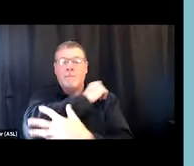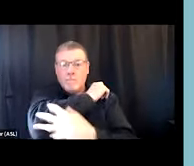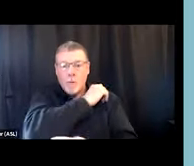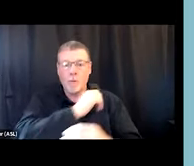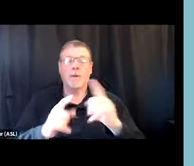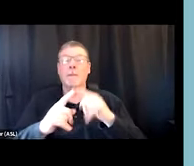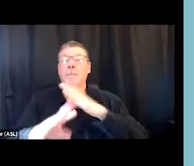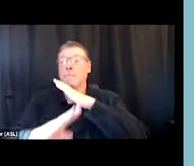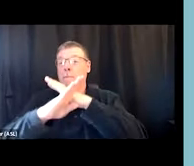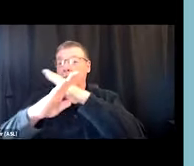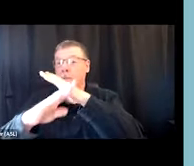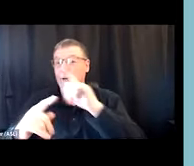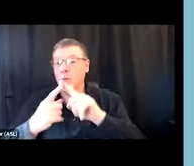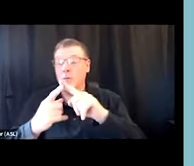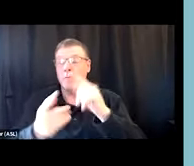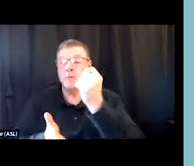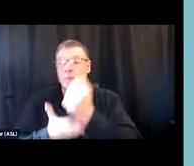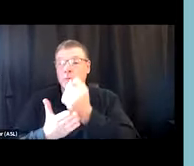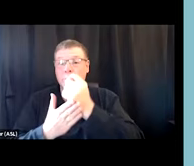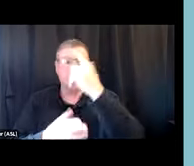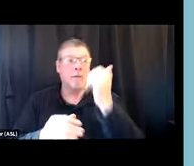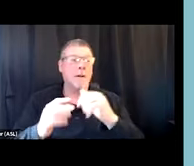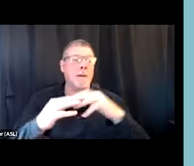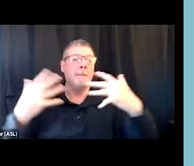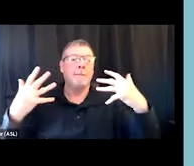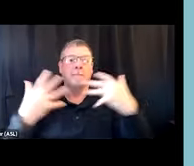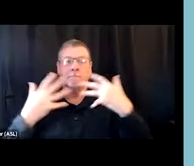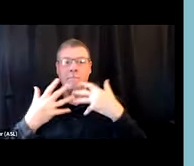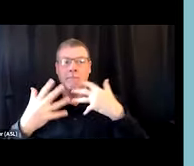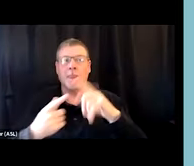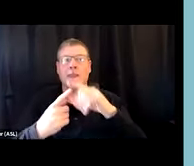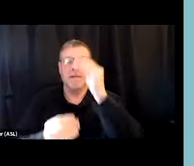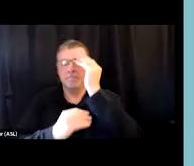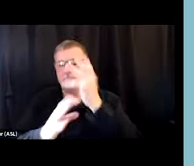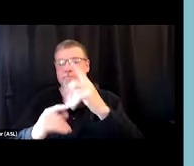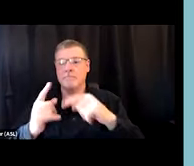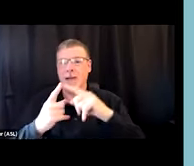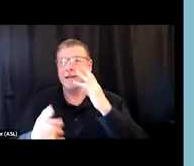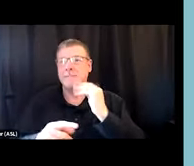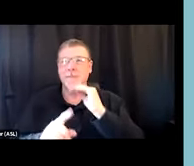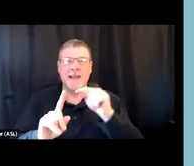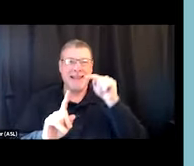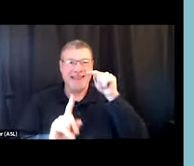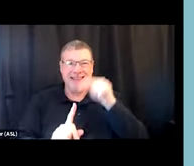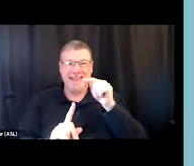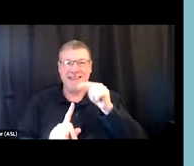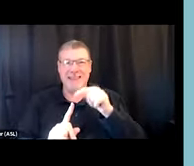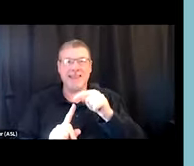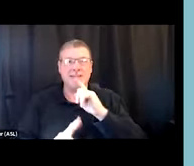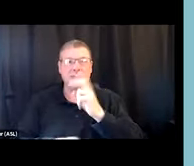based on the voices of peers, based on people telling them about their experience and say, like, "Hey, this made treatment hard to access for me.